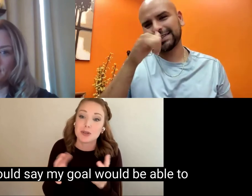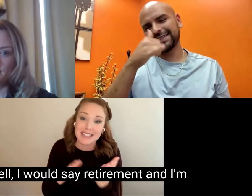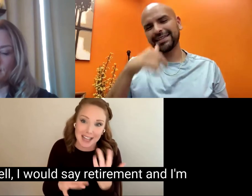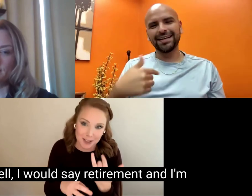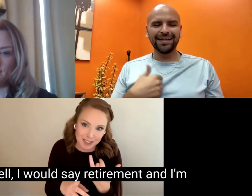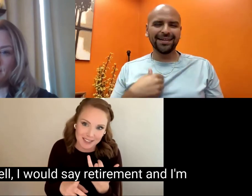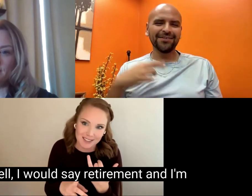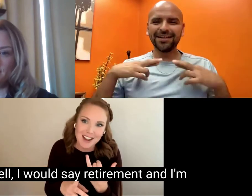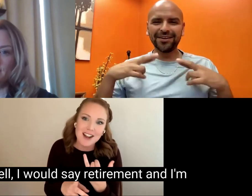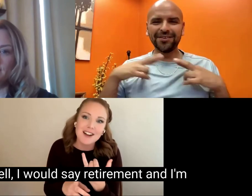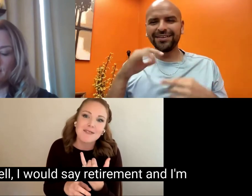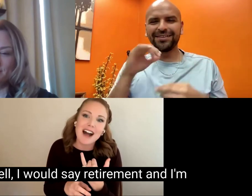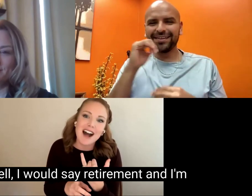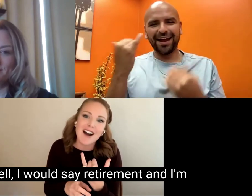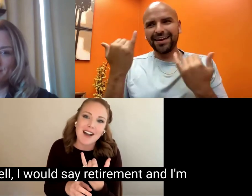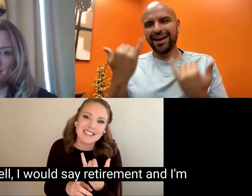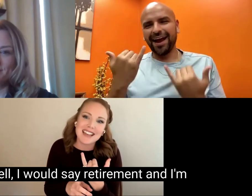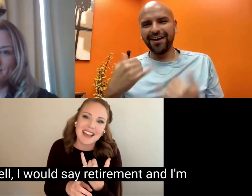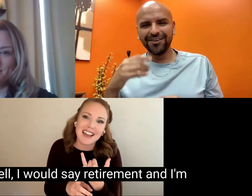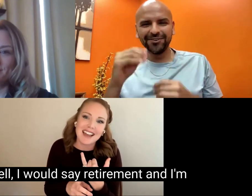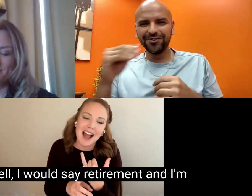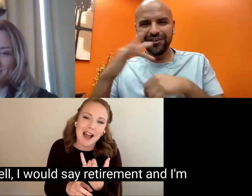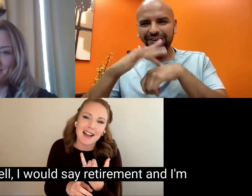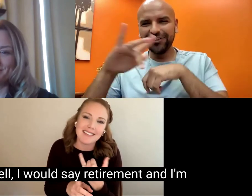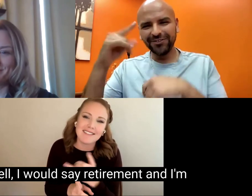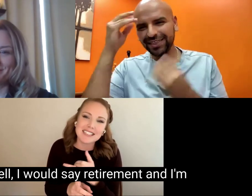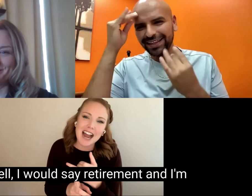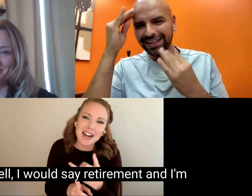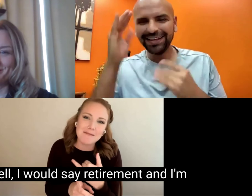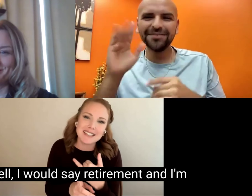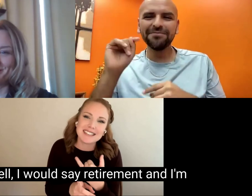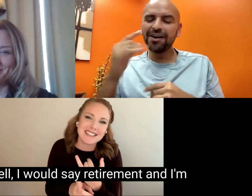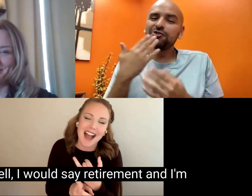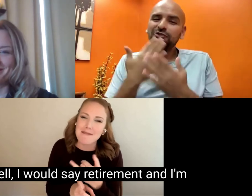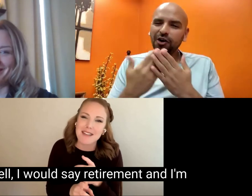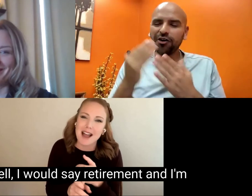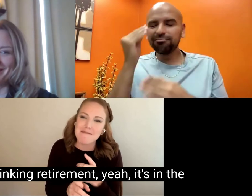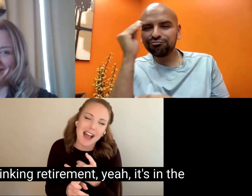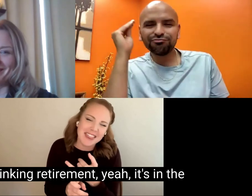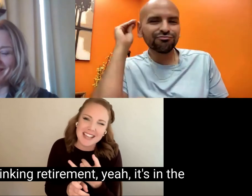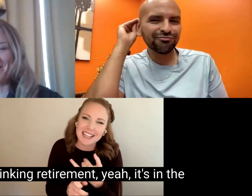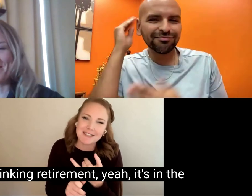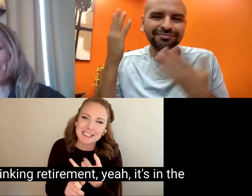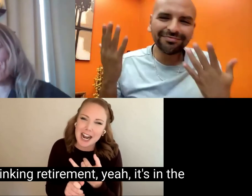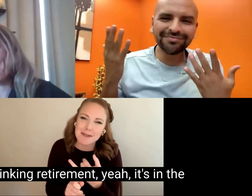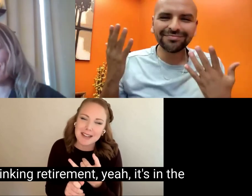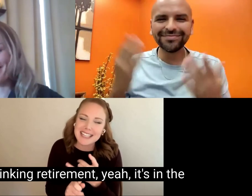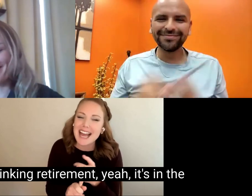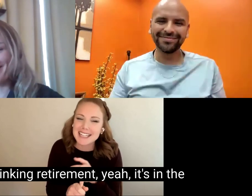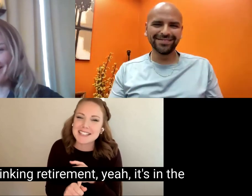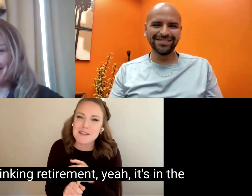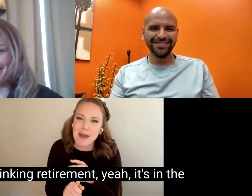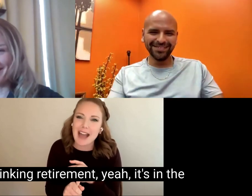yes, well, I would say retirement and I'm not thinking retirement, yeah, it's in the